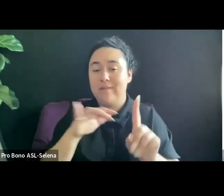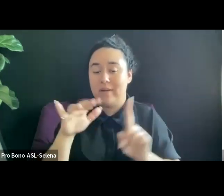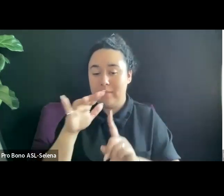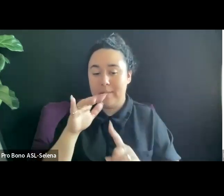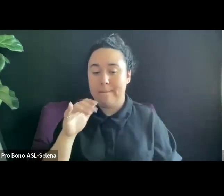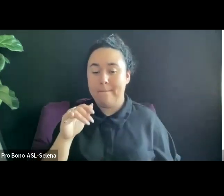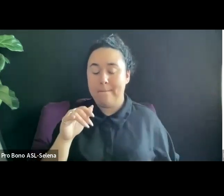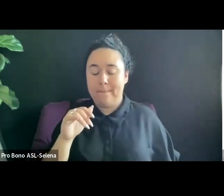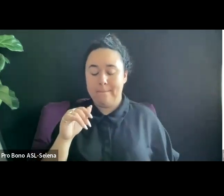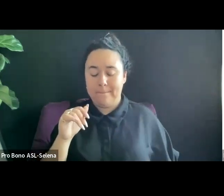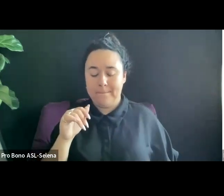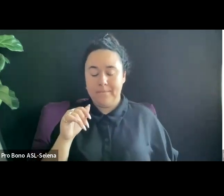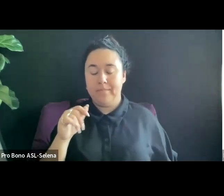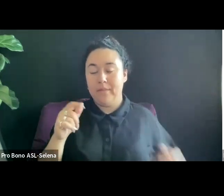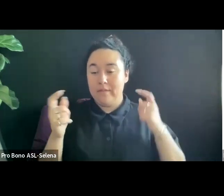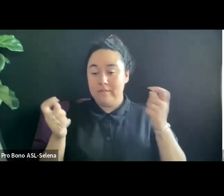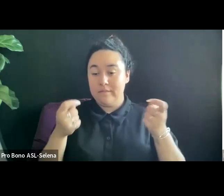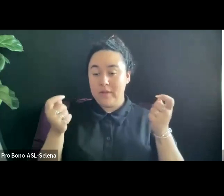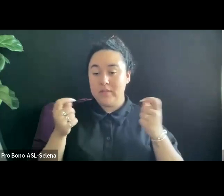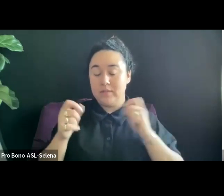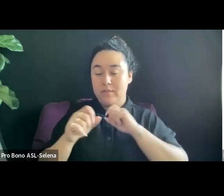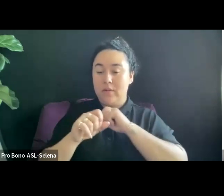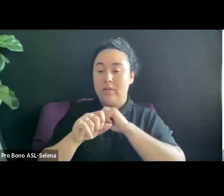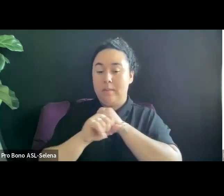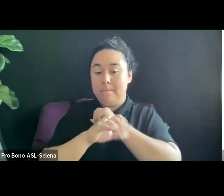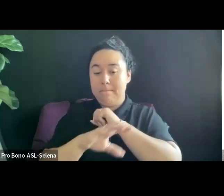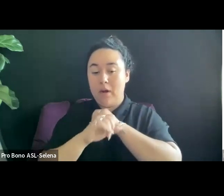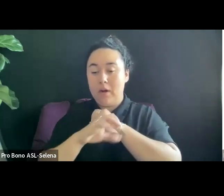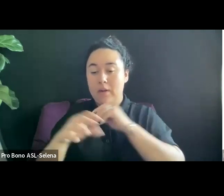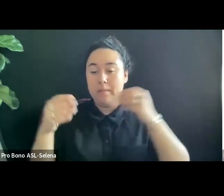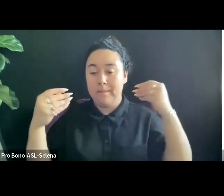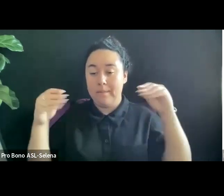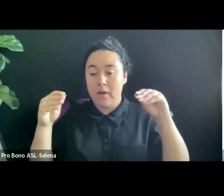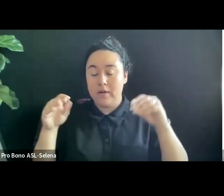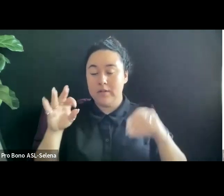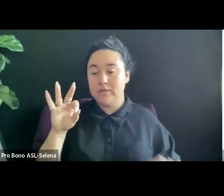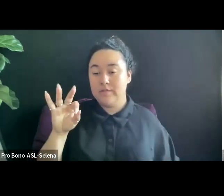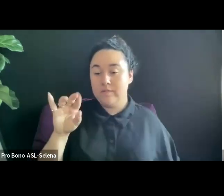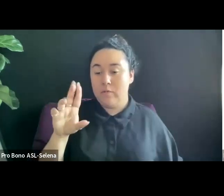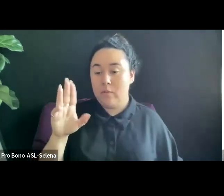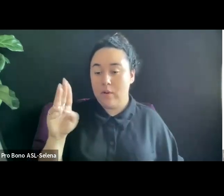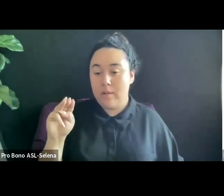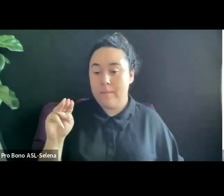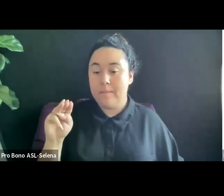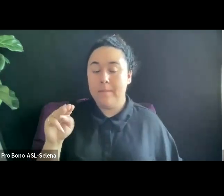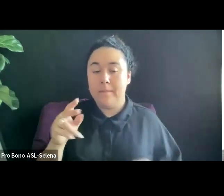DIVERSE PROFESSIONAL ENVIRONMENT. FESTIVALS AND MARKETS ARE PLACES WHERE PEOPLE FIND COPRODUCING PARTNERS.